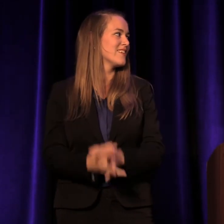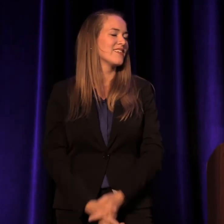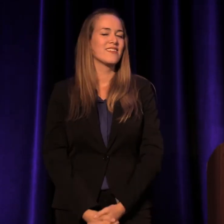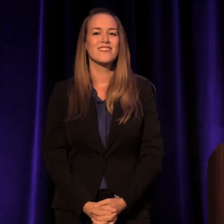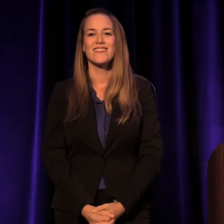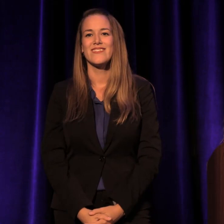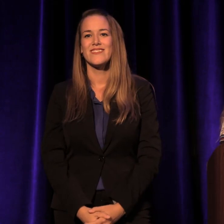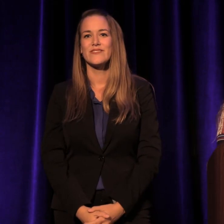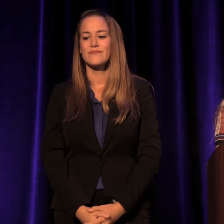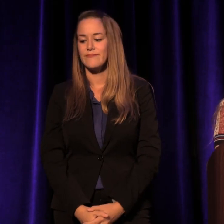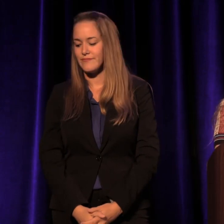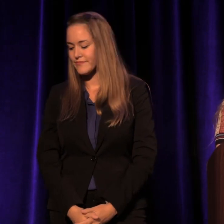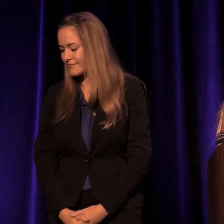Thank you.